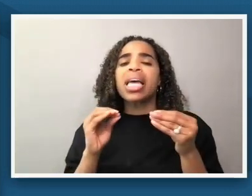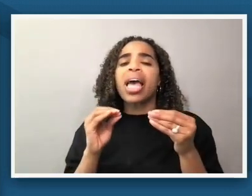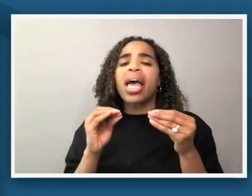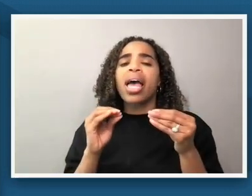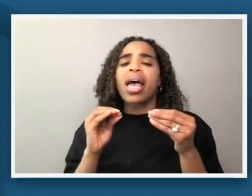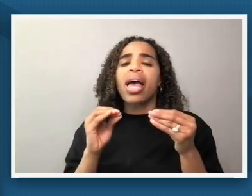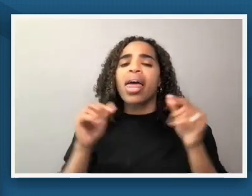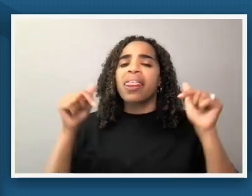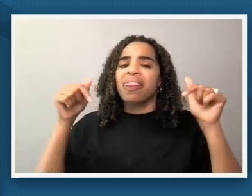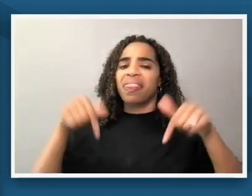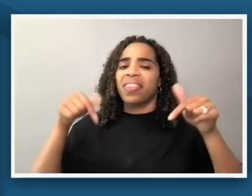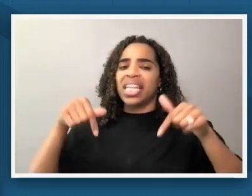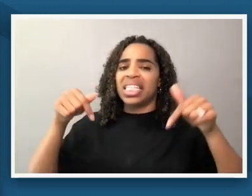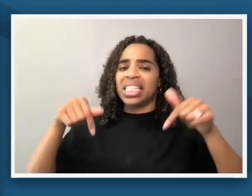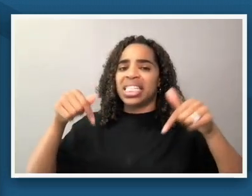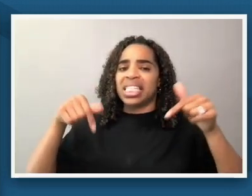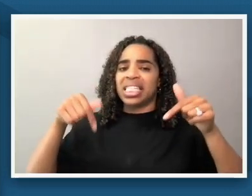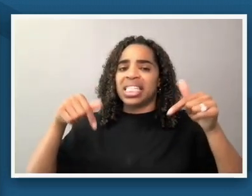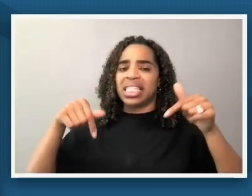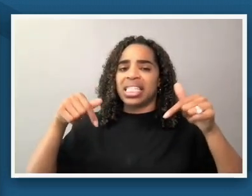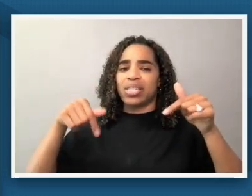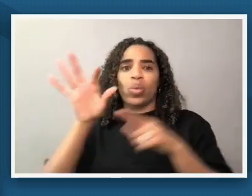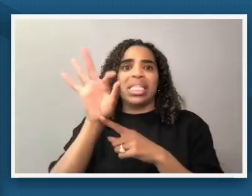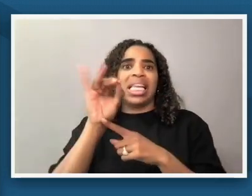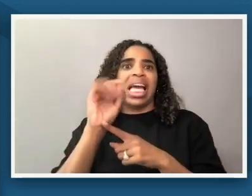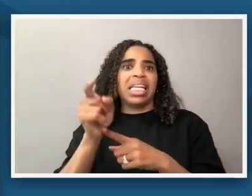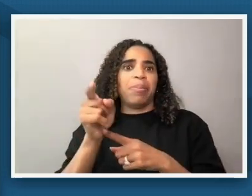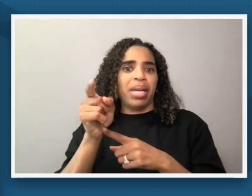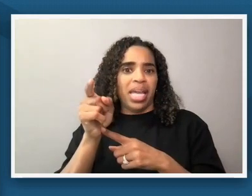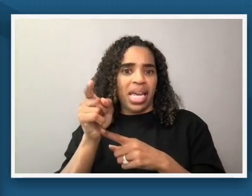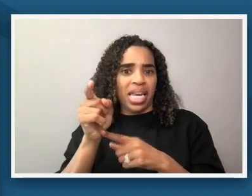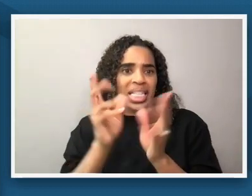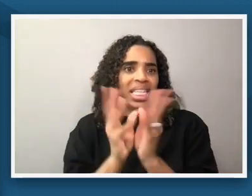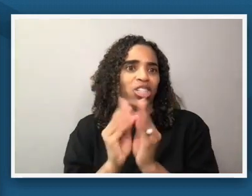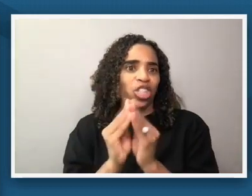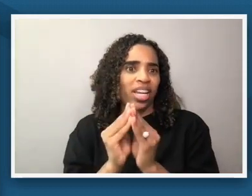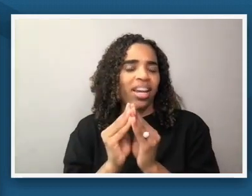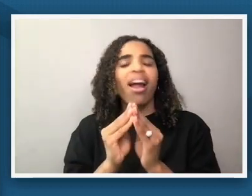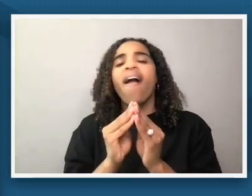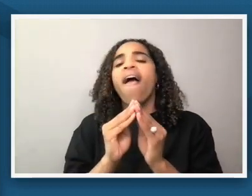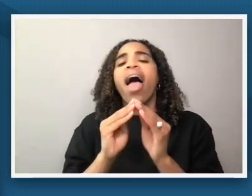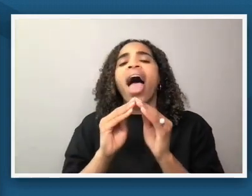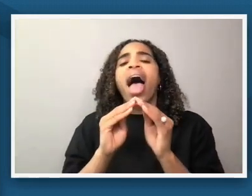because this was just a 90 minute